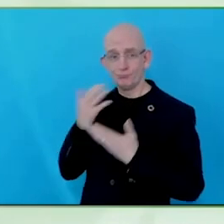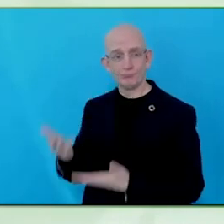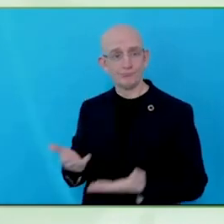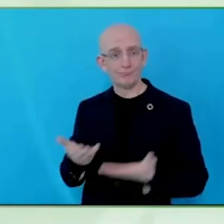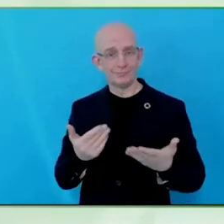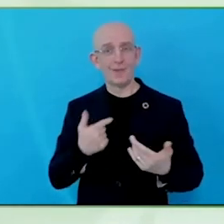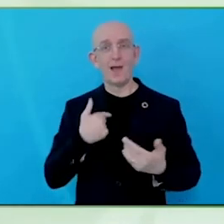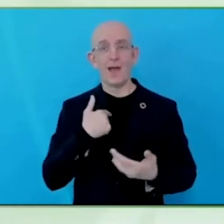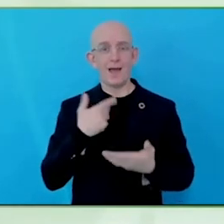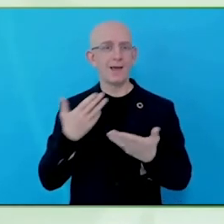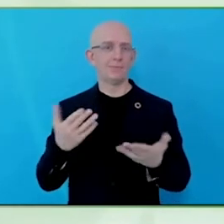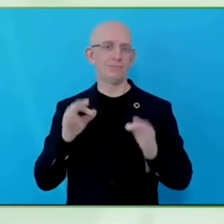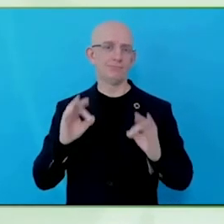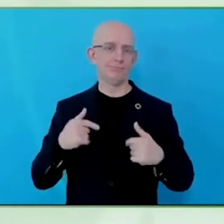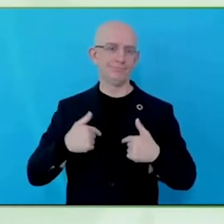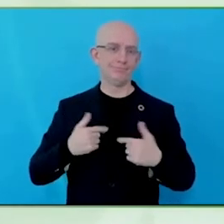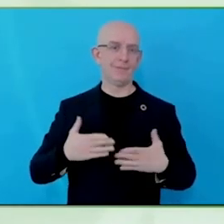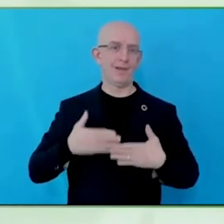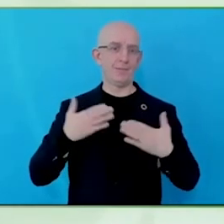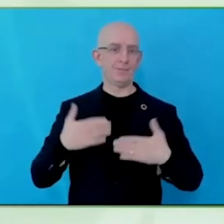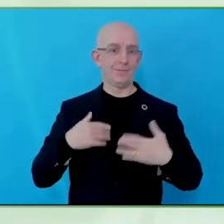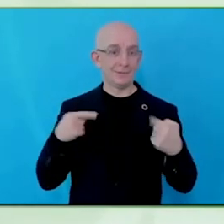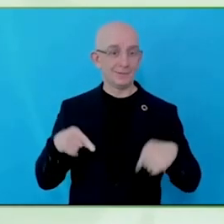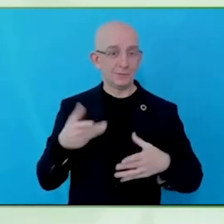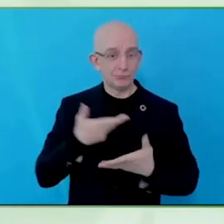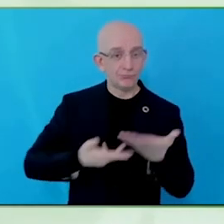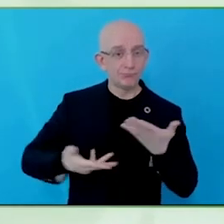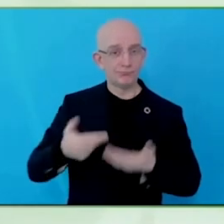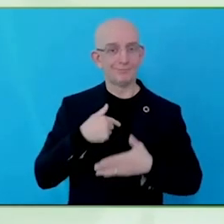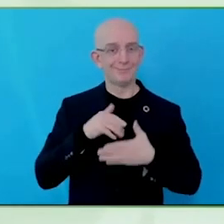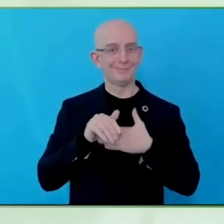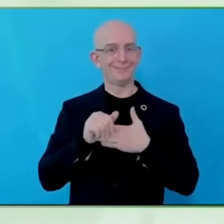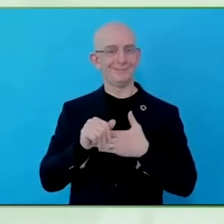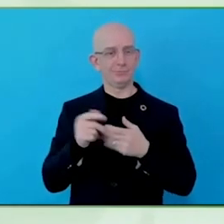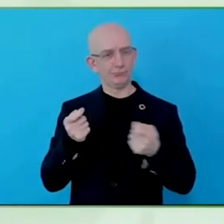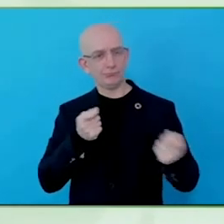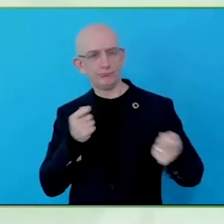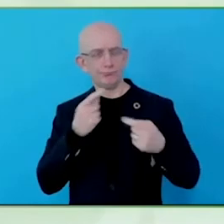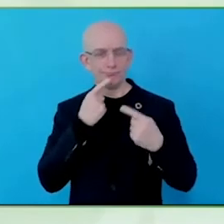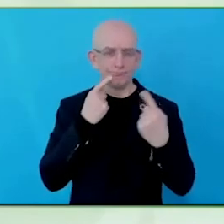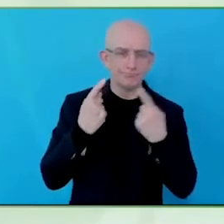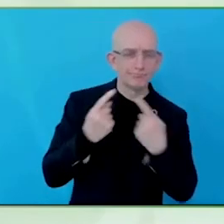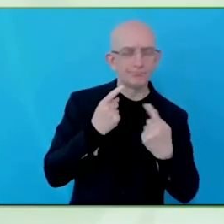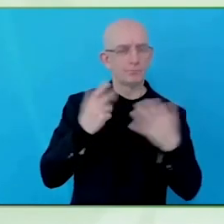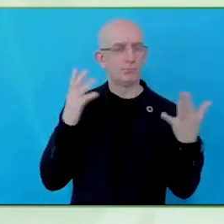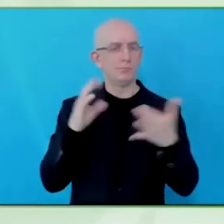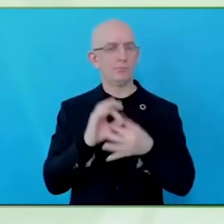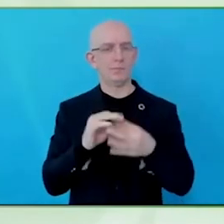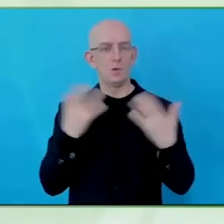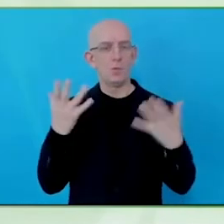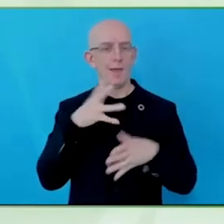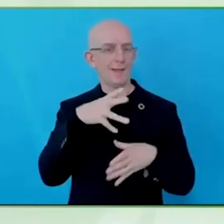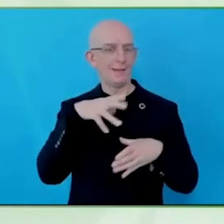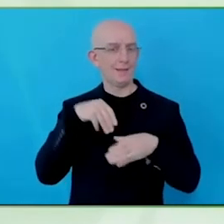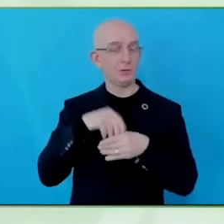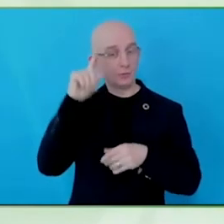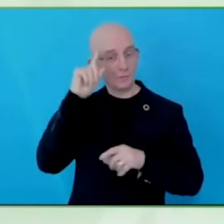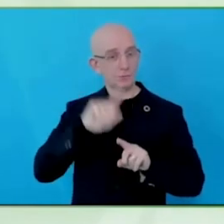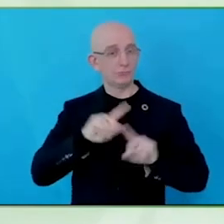I want to start off with the elephant in the room. With more than 1 billion people in the world with a disability, why is